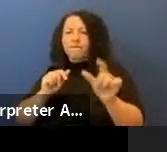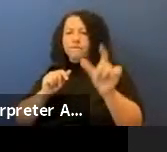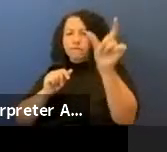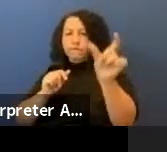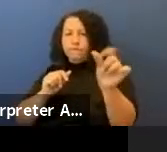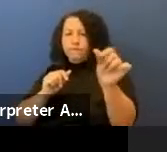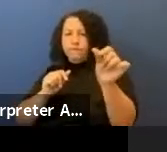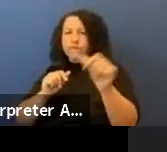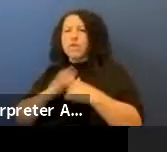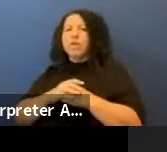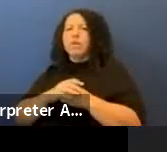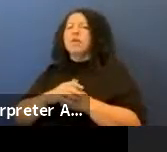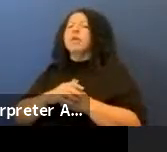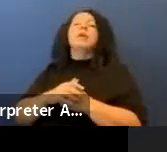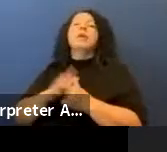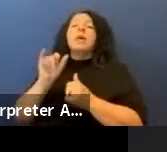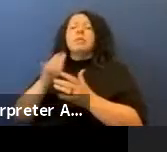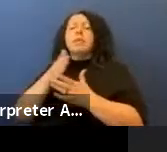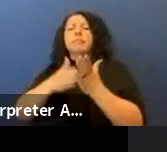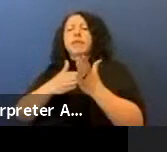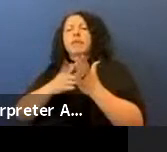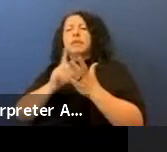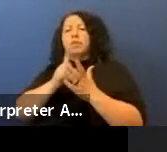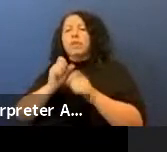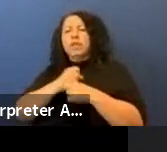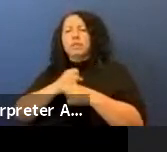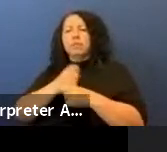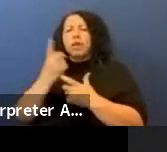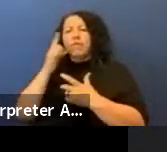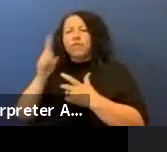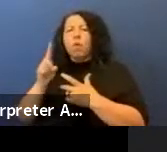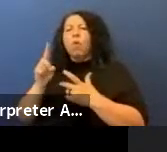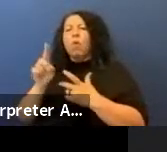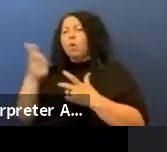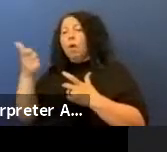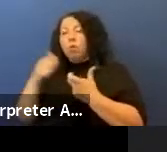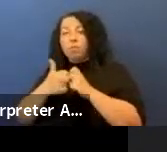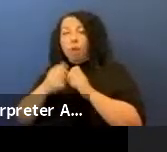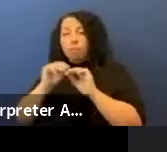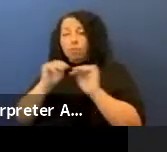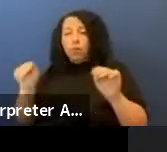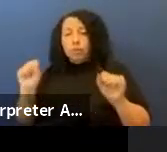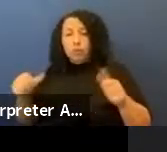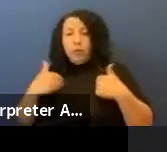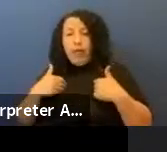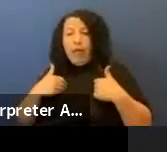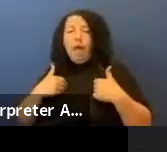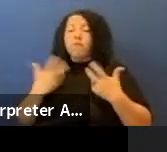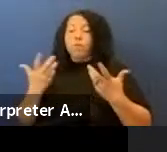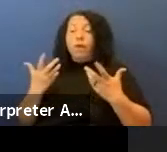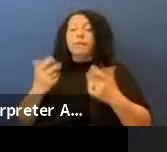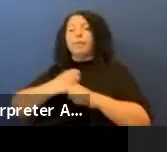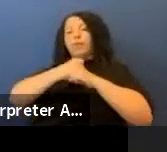about another issue the museums could have and that is to protect the natural world and so these are all